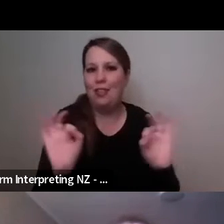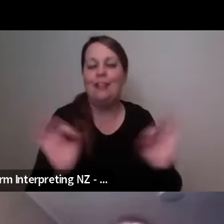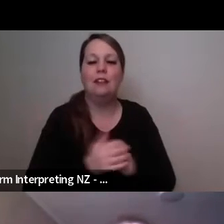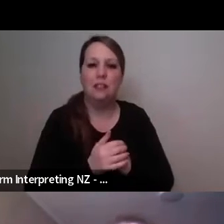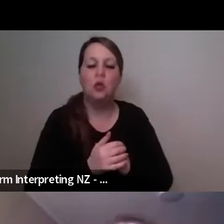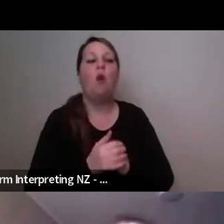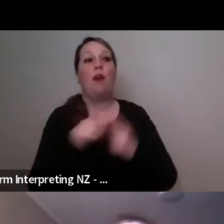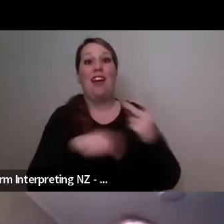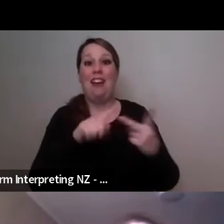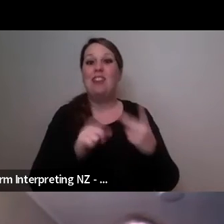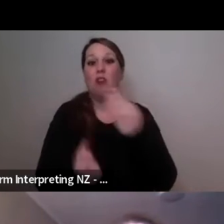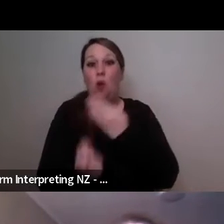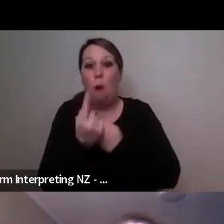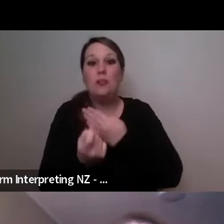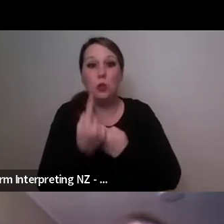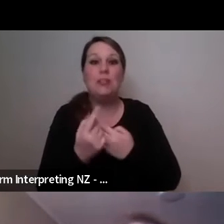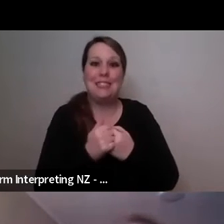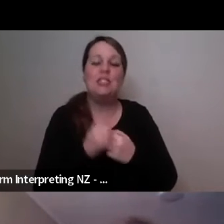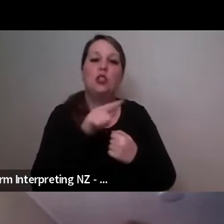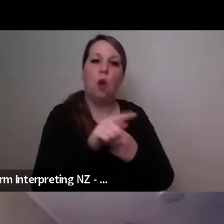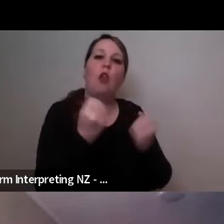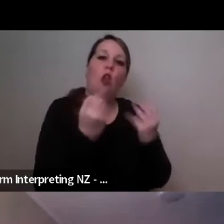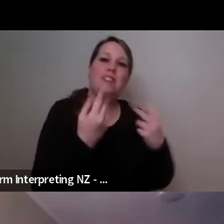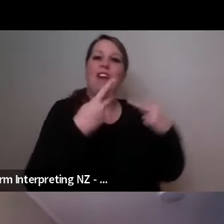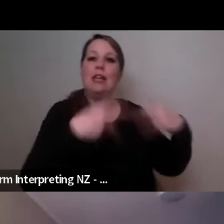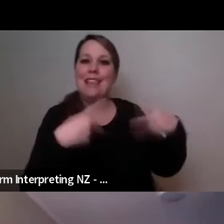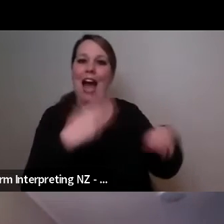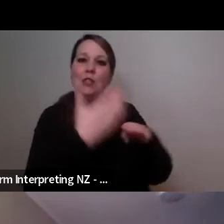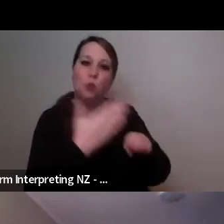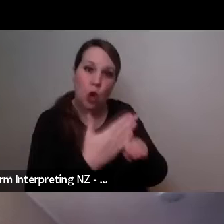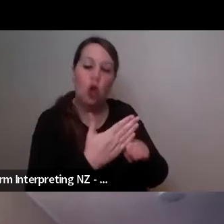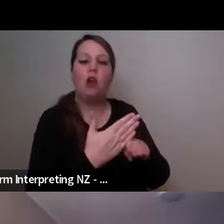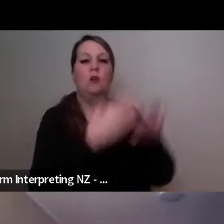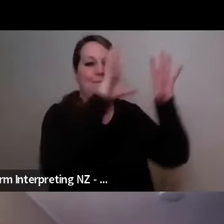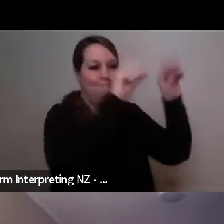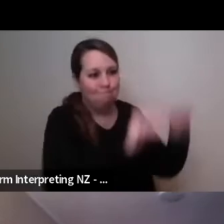we started then moving um a lot of our work - I was developing my work Roots Above Ground as I